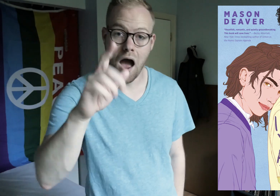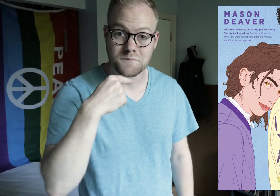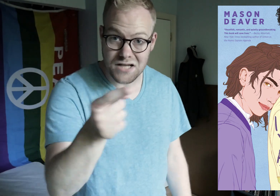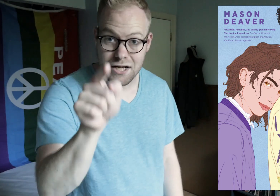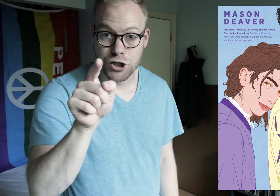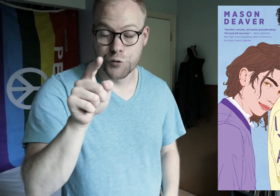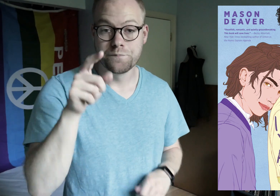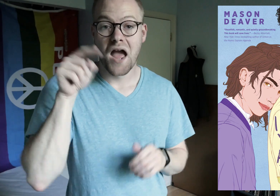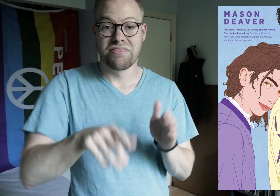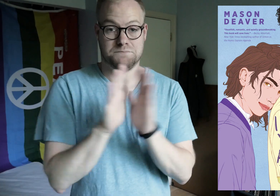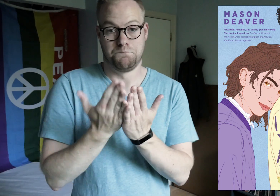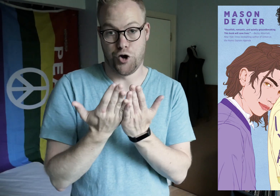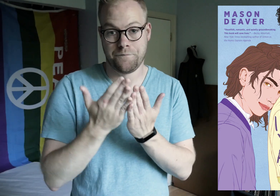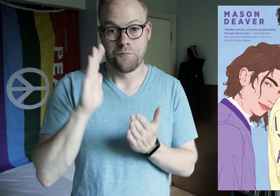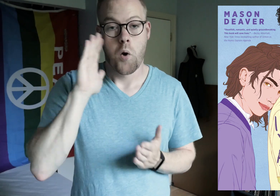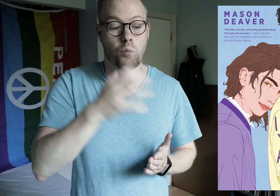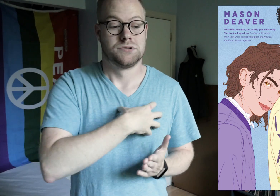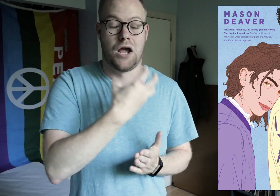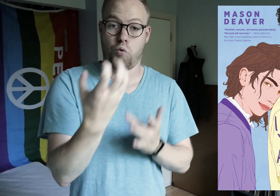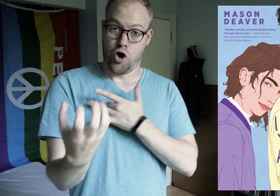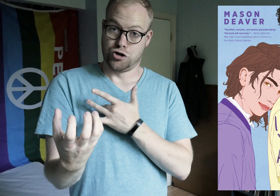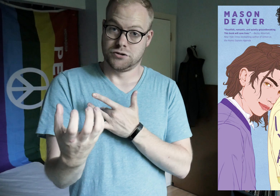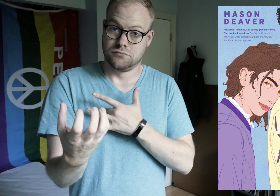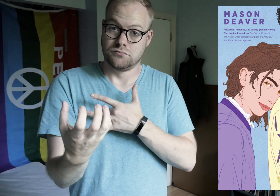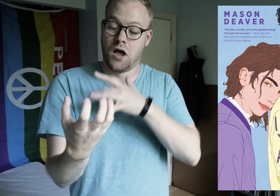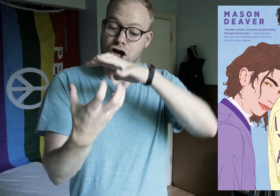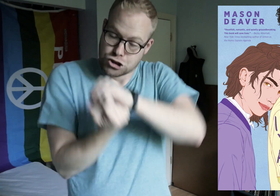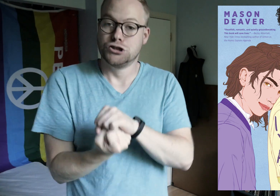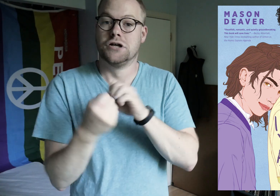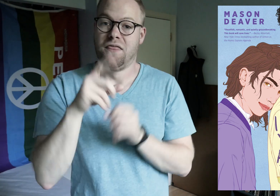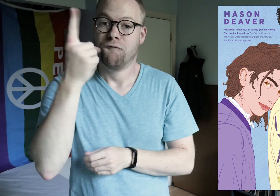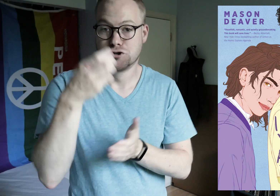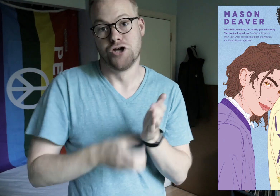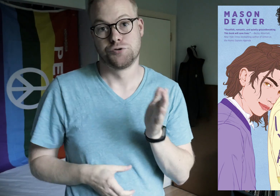I’m telling you, this book will take your heart and crush it in the first chapter.